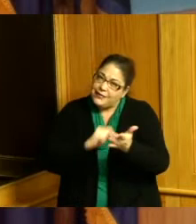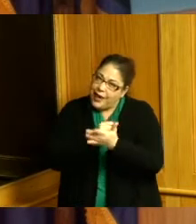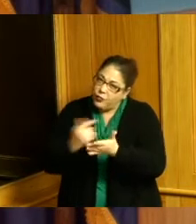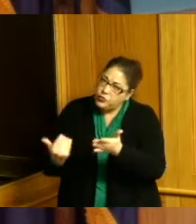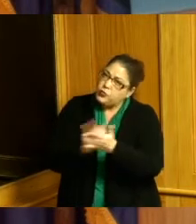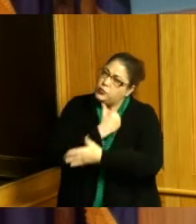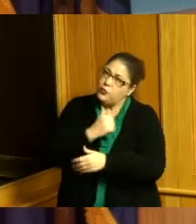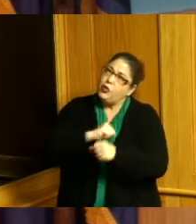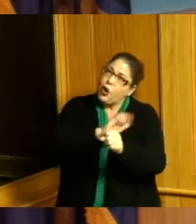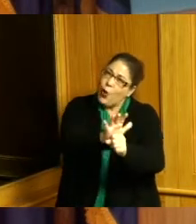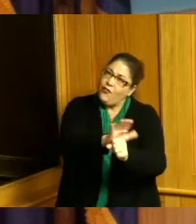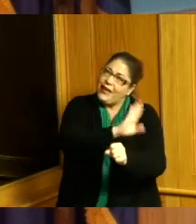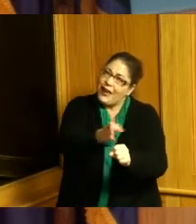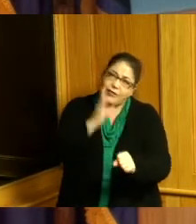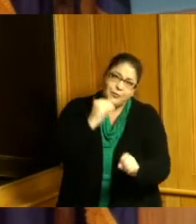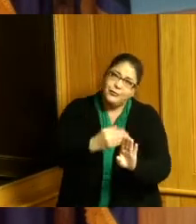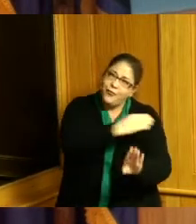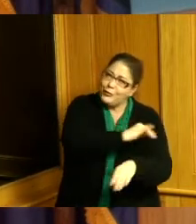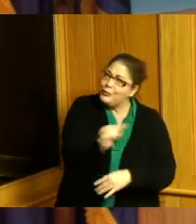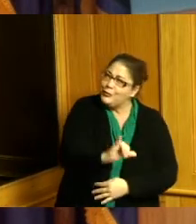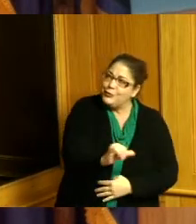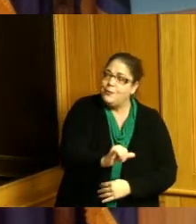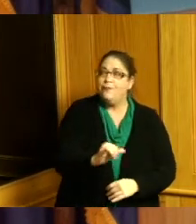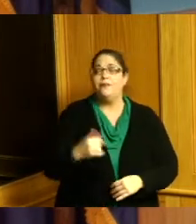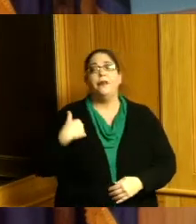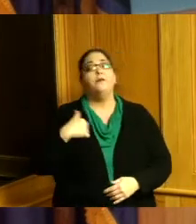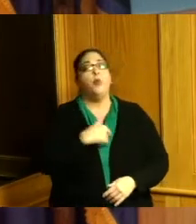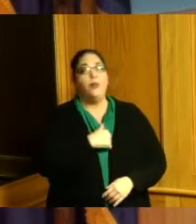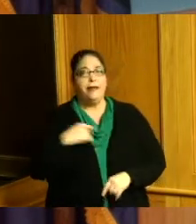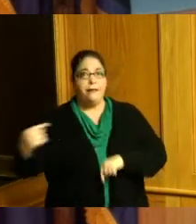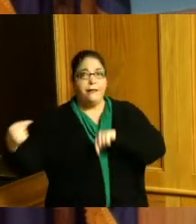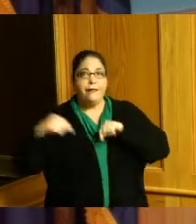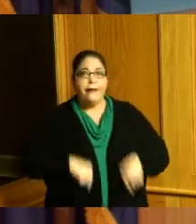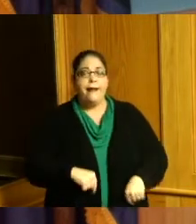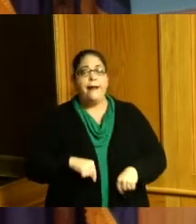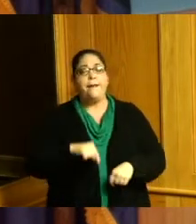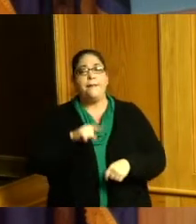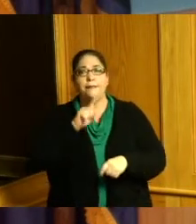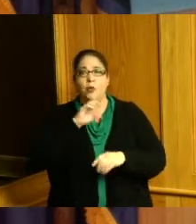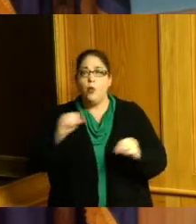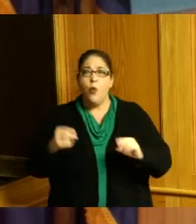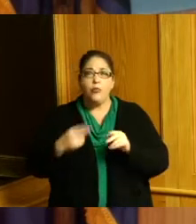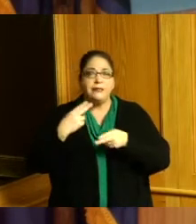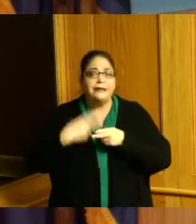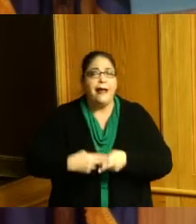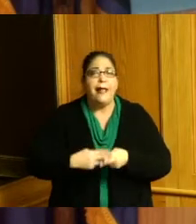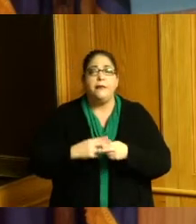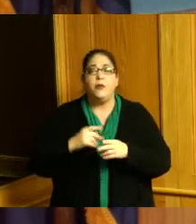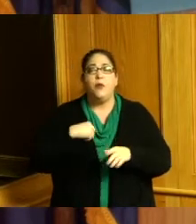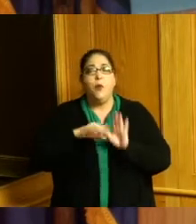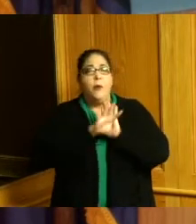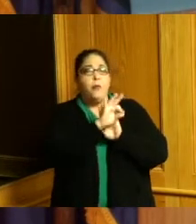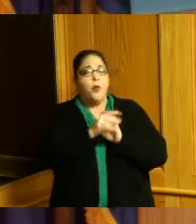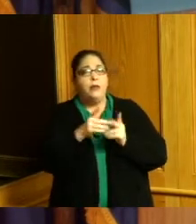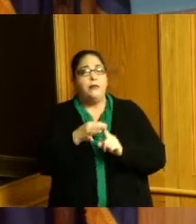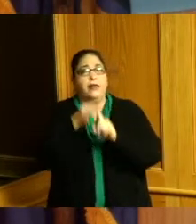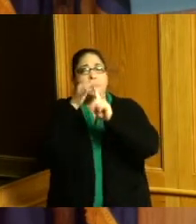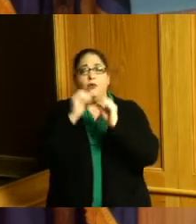and we stayed committed to what we said we were going to do no title no appointment no committee